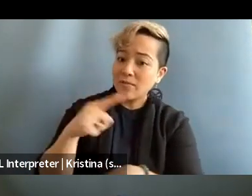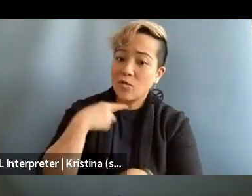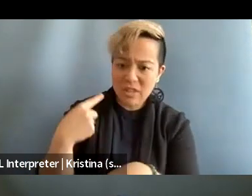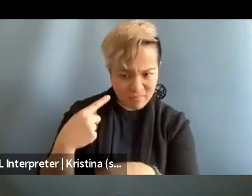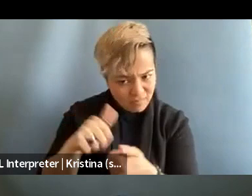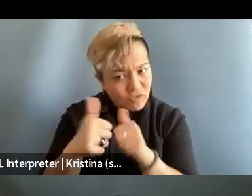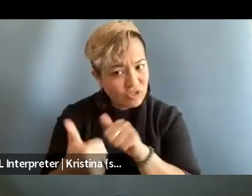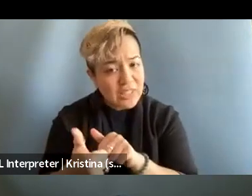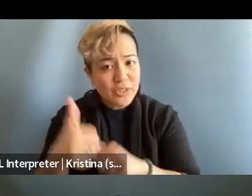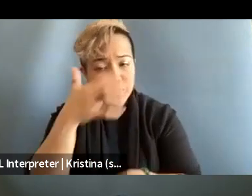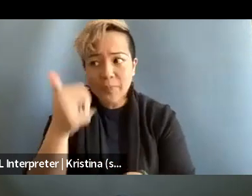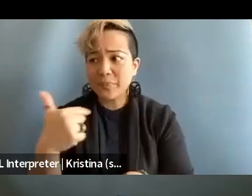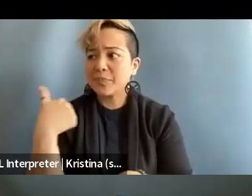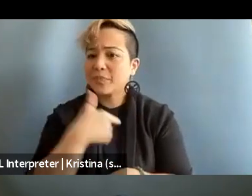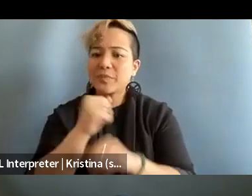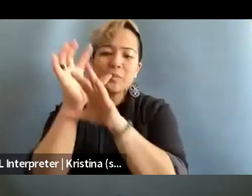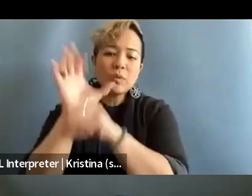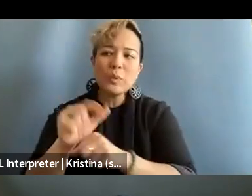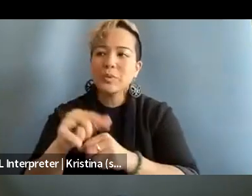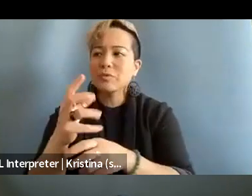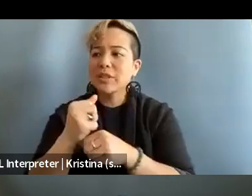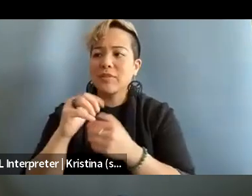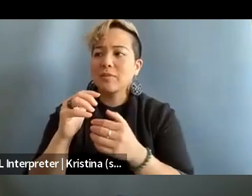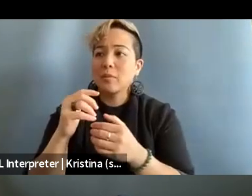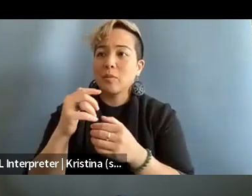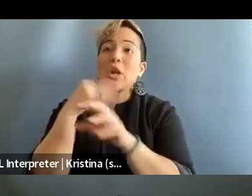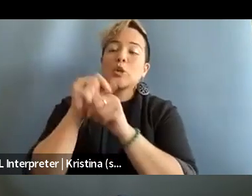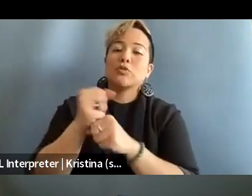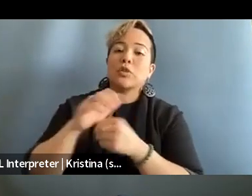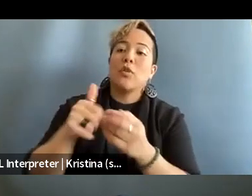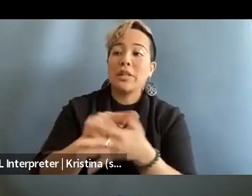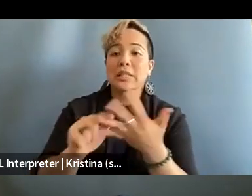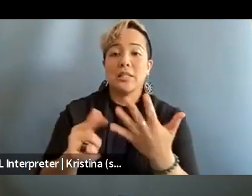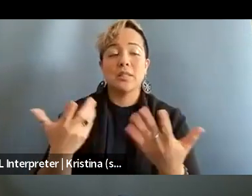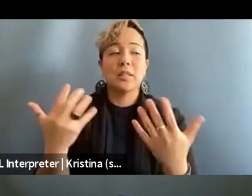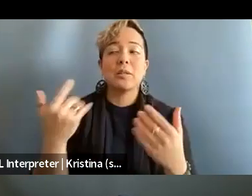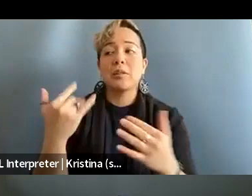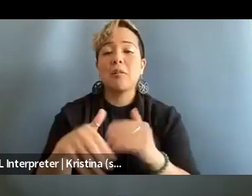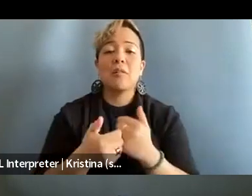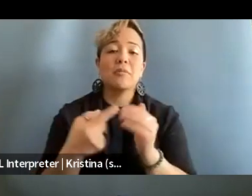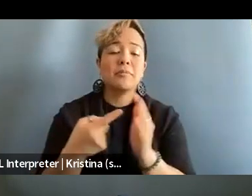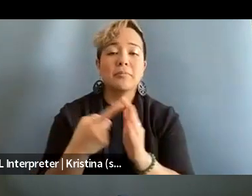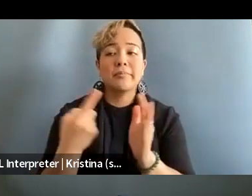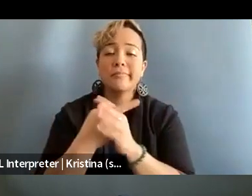because we get used to receiving all of these things and shrug it off and say that like, oh it can be worse,